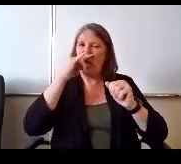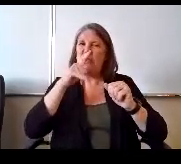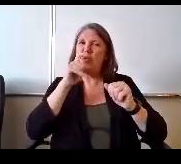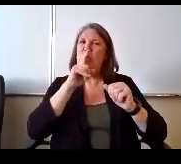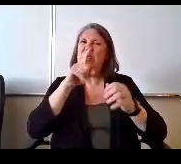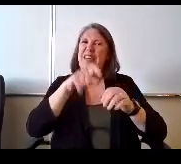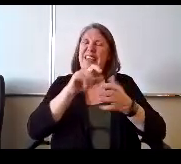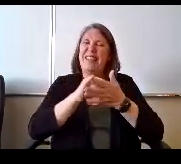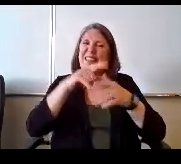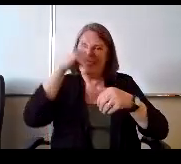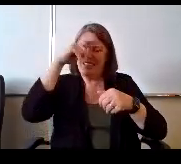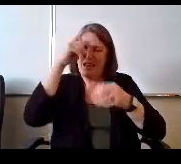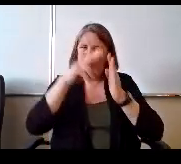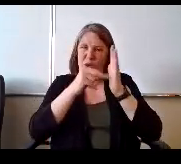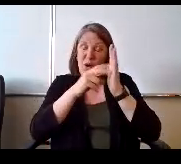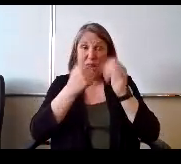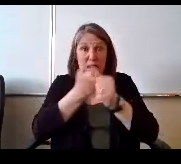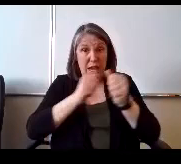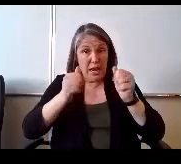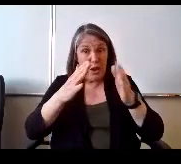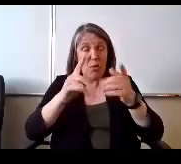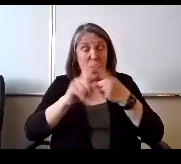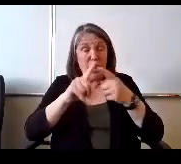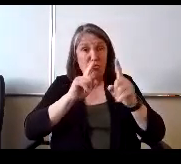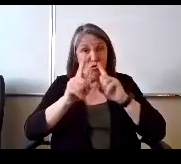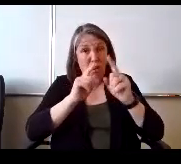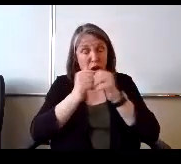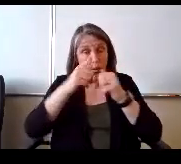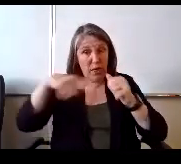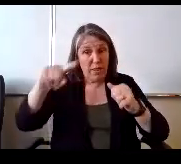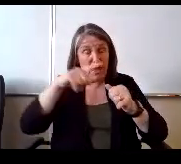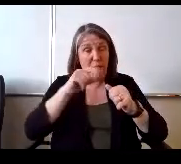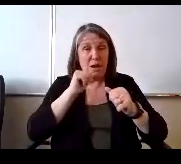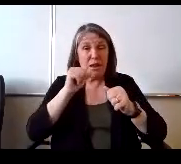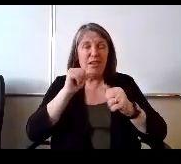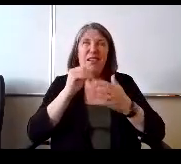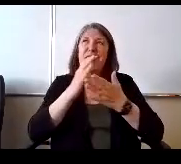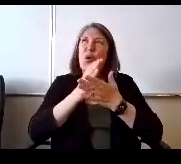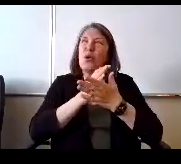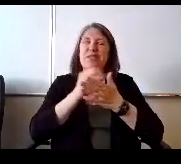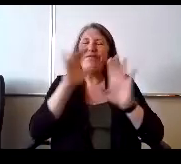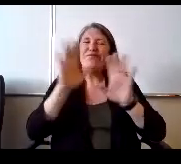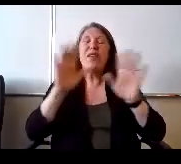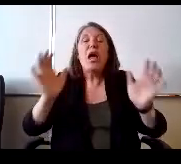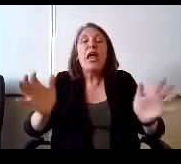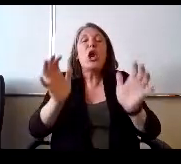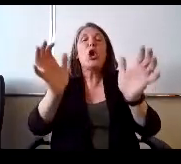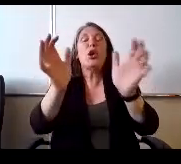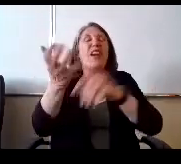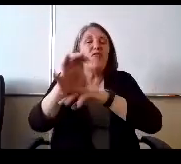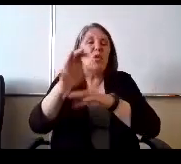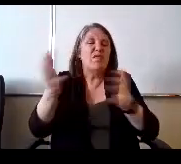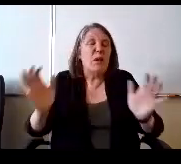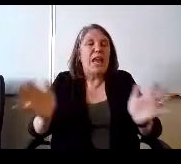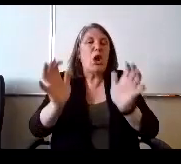able to talk with them, not courses in a good word, encourage them to sign up, or is it purely first come, first serve?